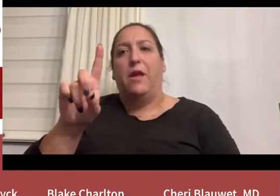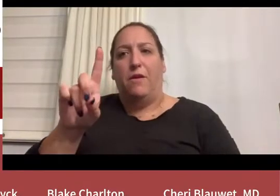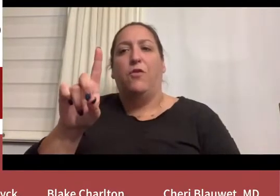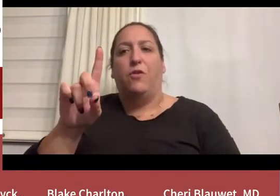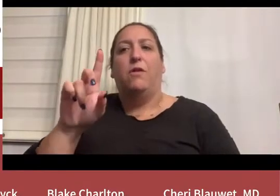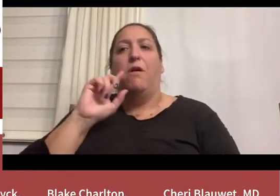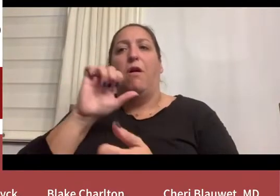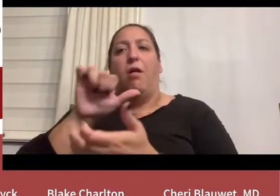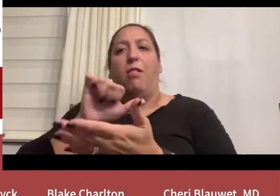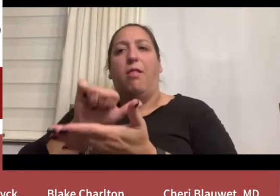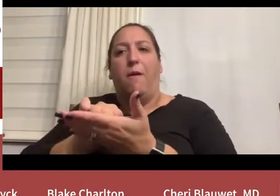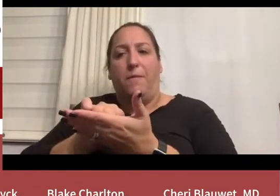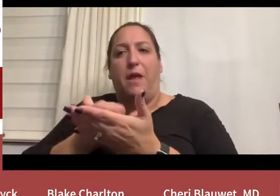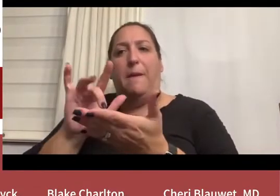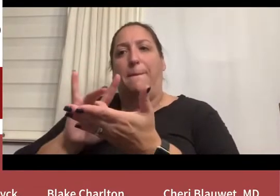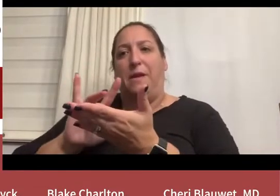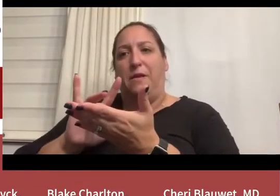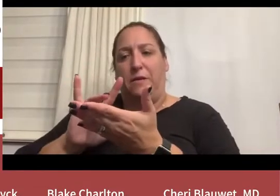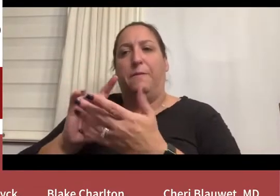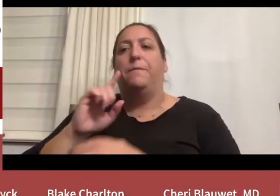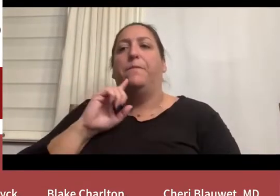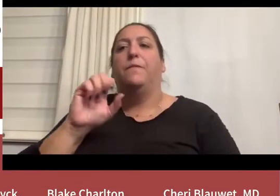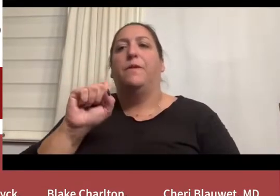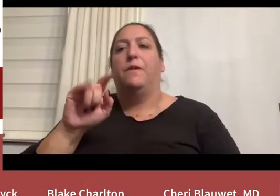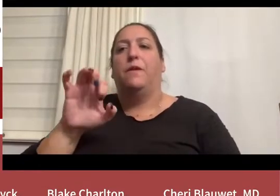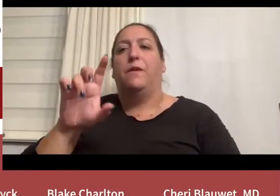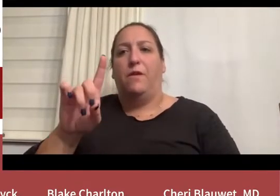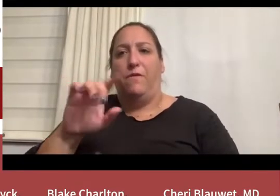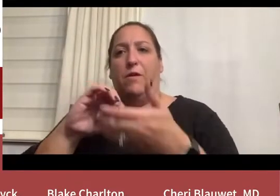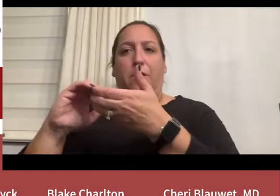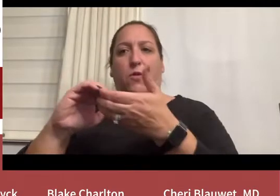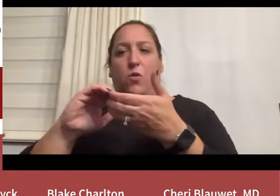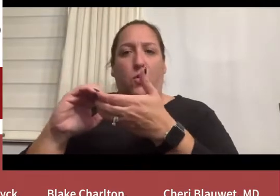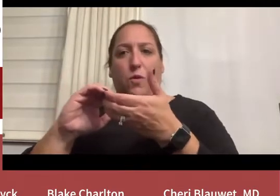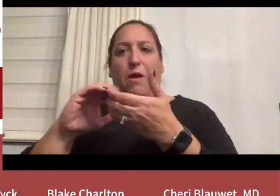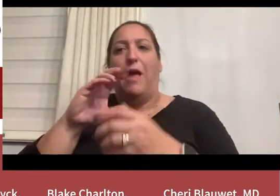the Stanford Medicine Abilities Coalition, and the Department of Pediatrics.